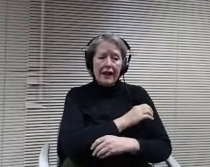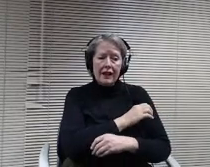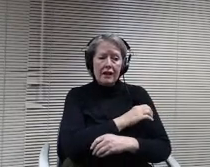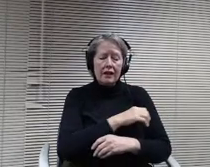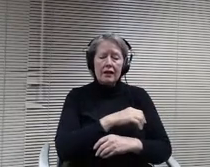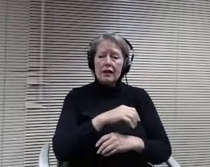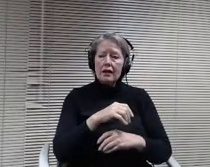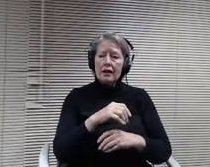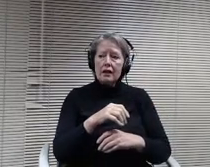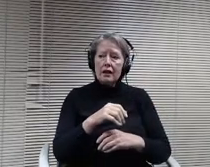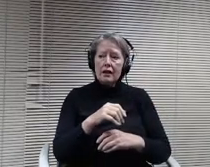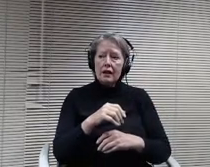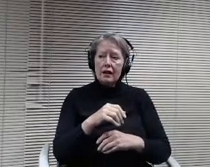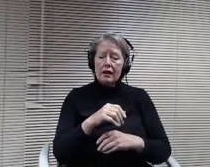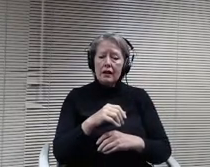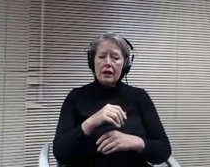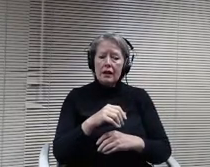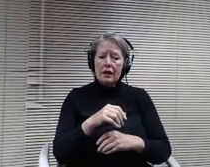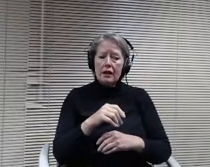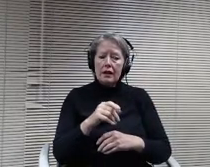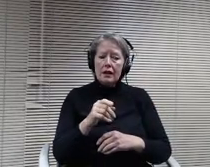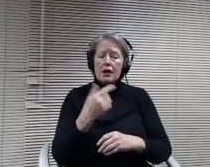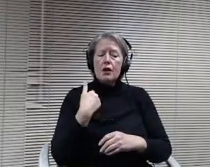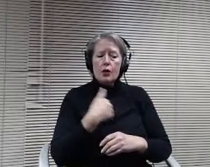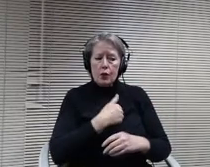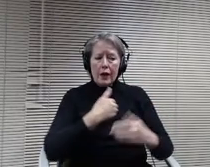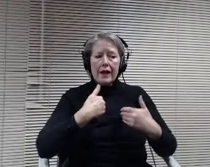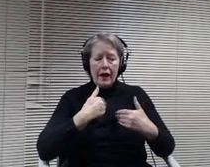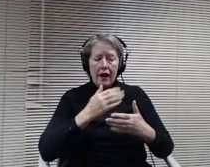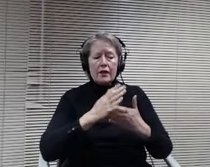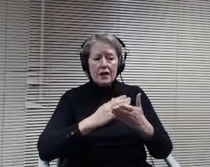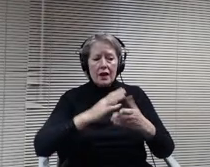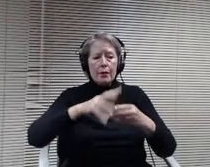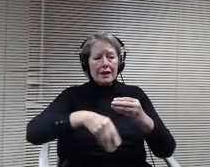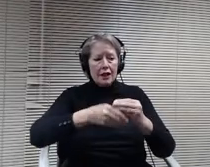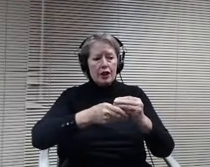Get some additional details today, but we expect to get more